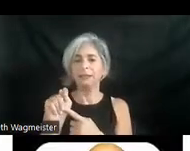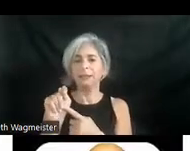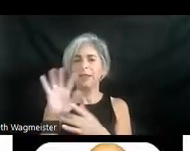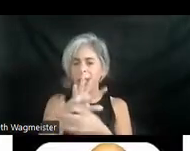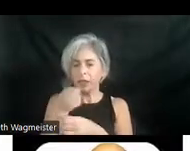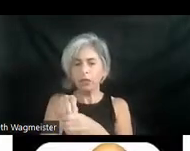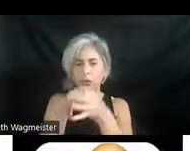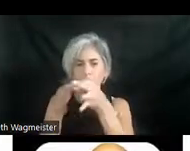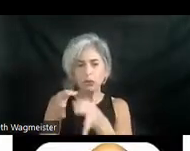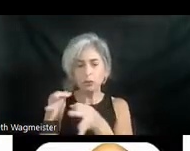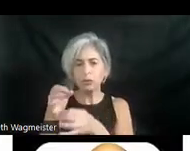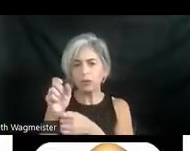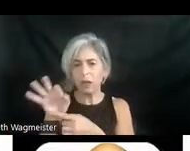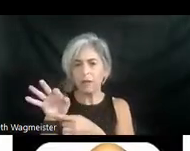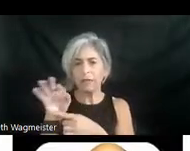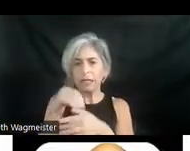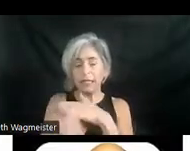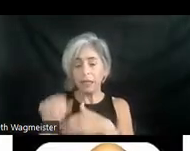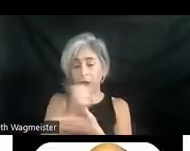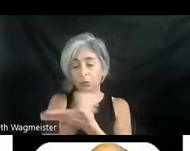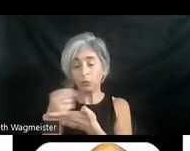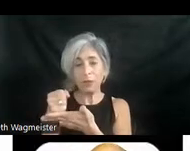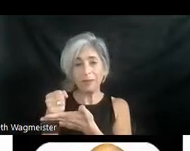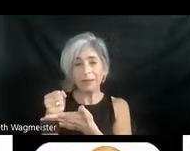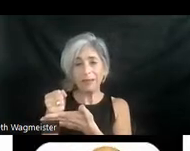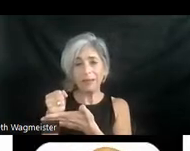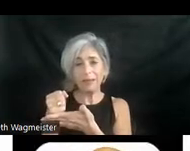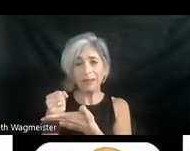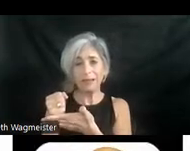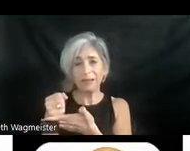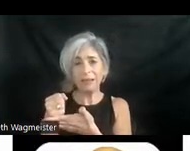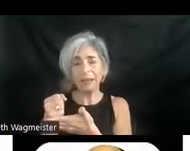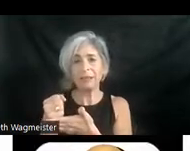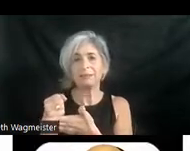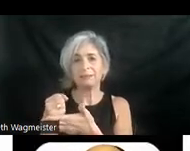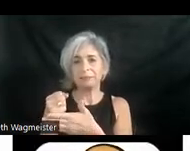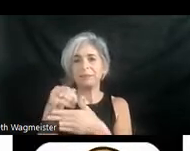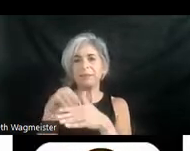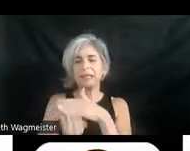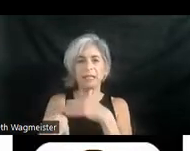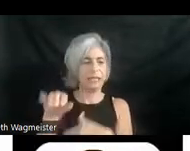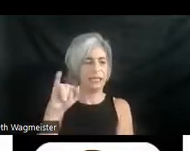description in the script, in iambic pentameter. Is that cool? Then finally the